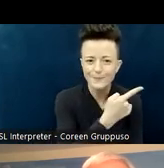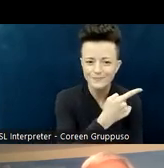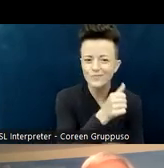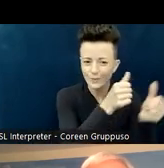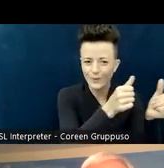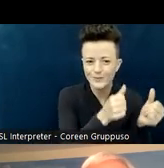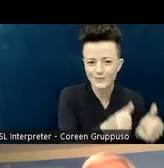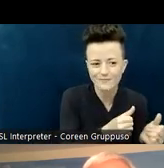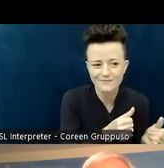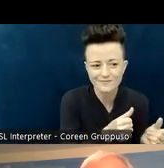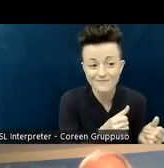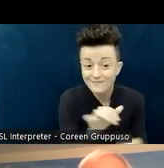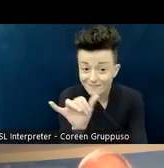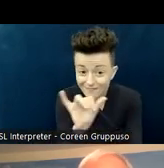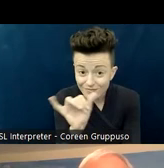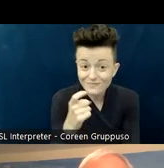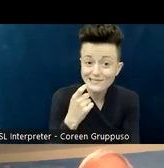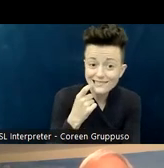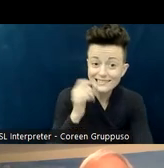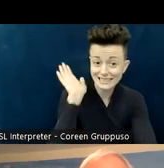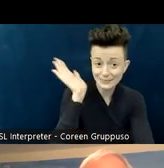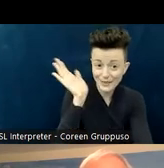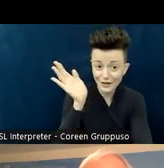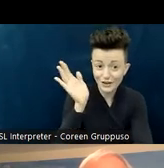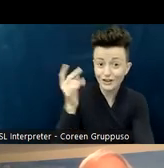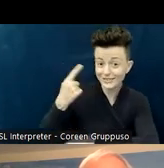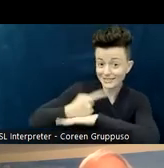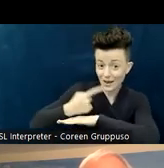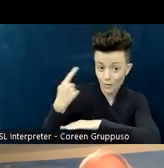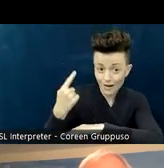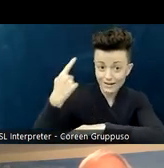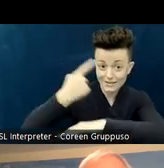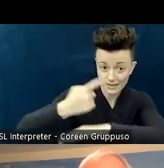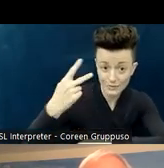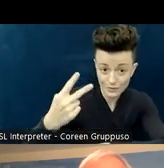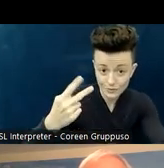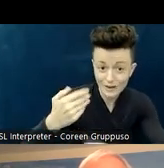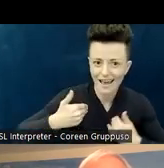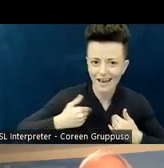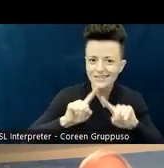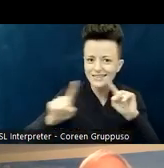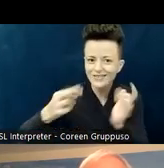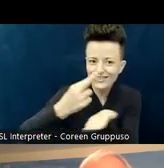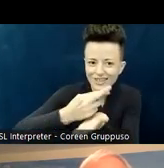that have come out of... our keynote speakers over the past two days, and we've started